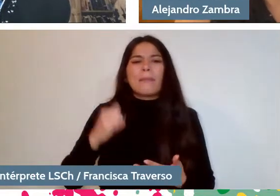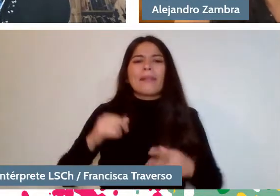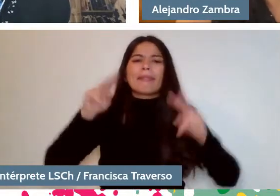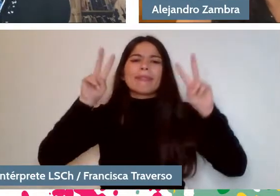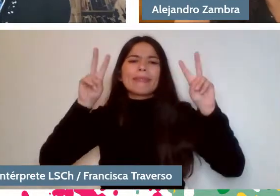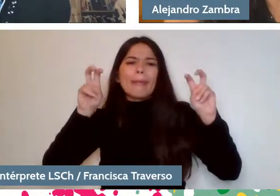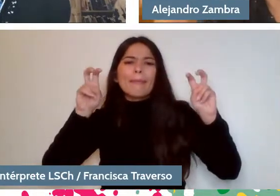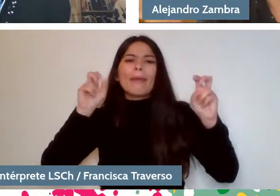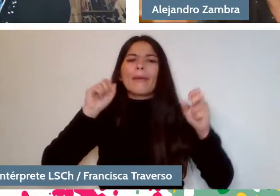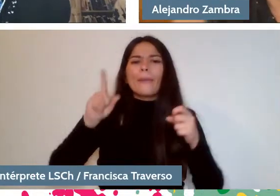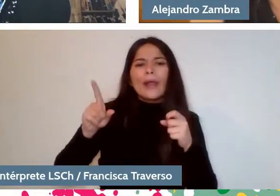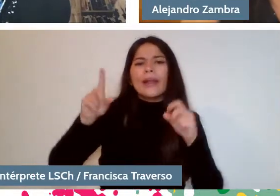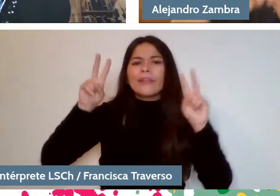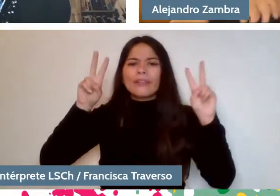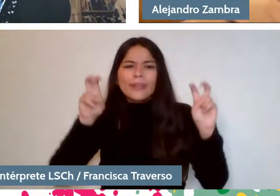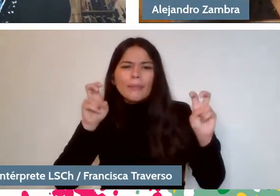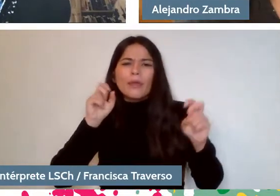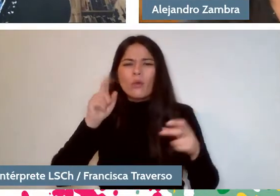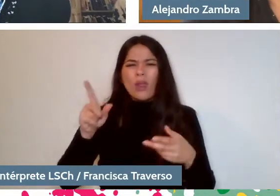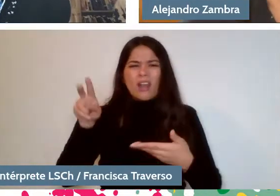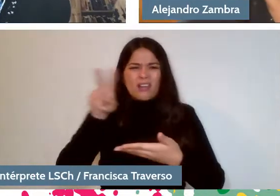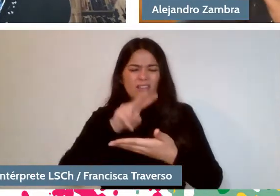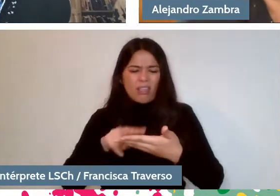And I think that one of the virtues